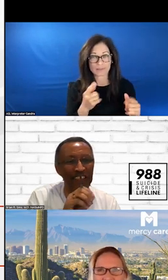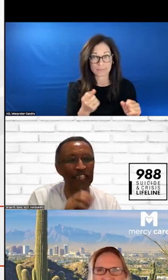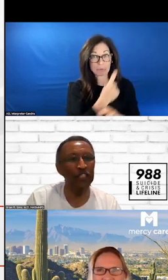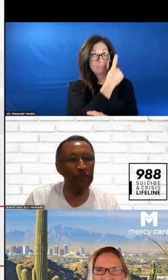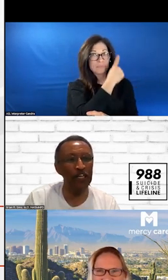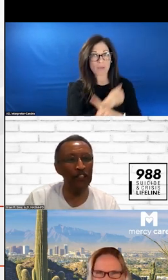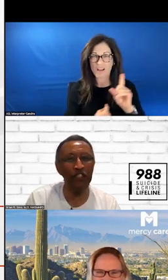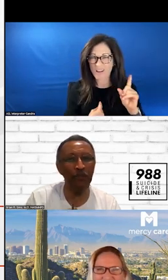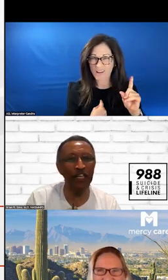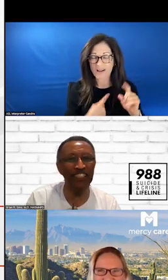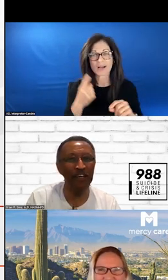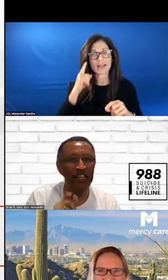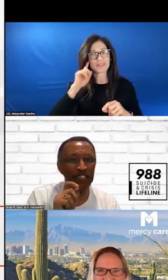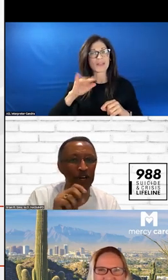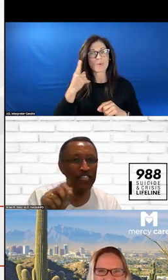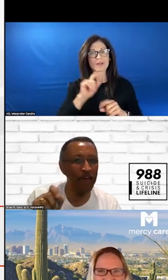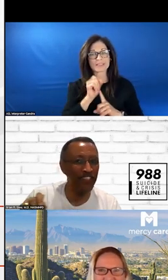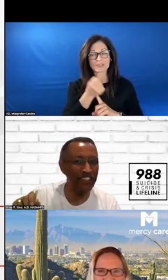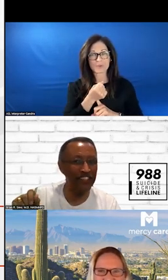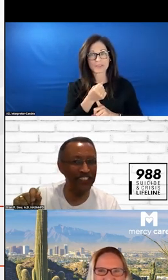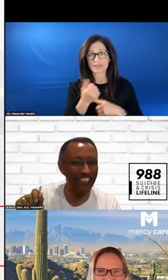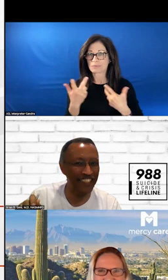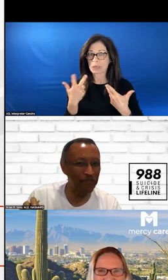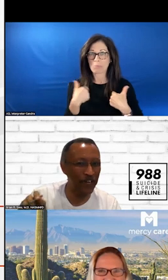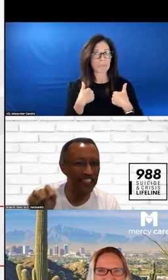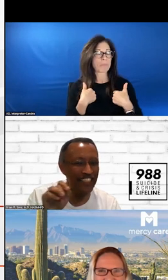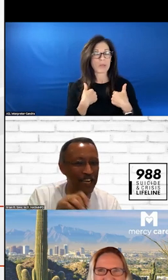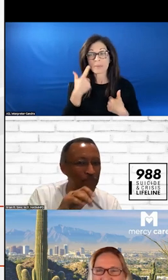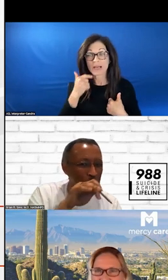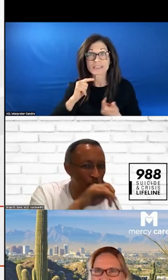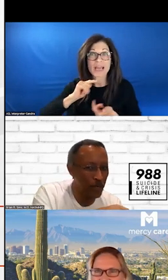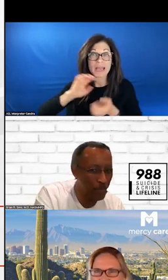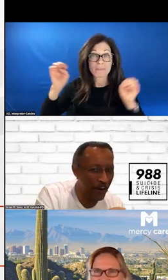I THINK EMERGENCY MEDICAL SYSTEMS WORK IN THE SAME RURAL AMERICA,